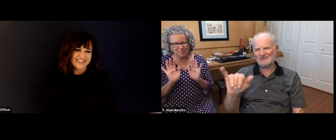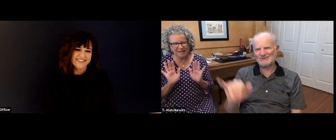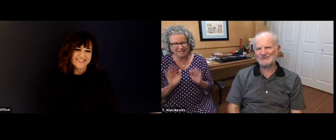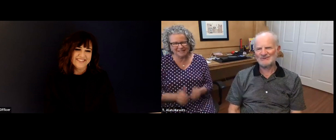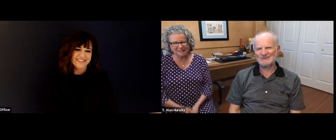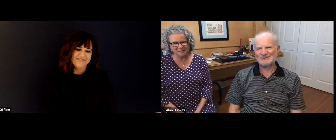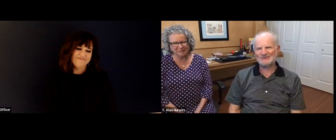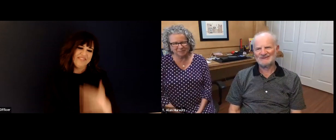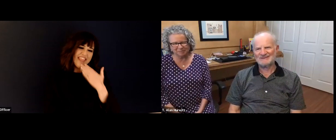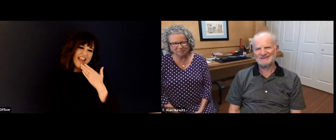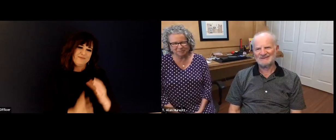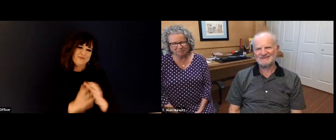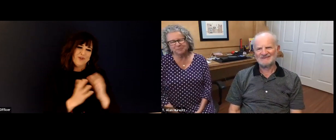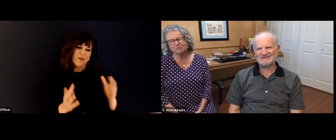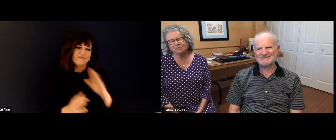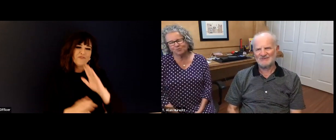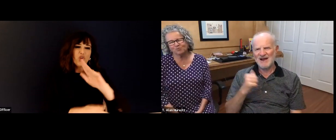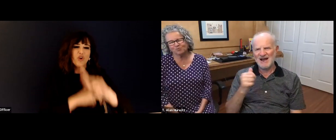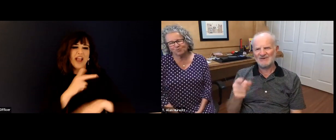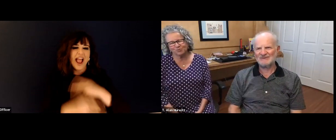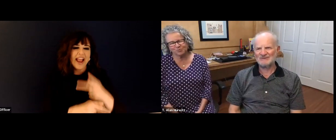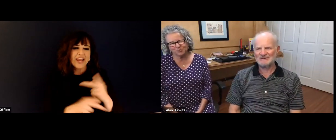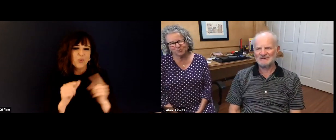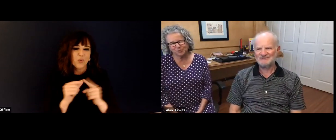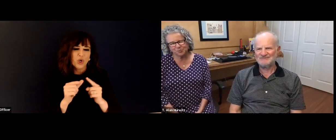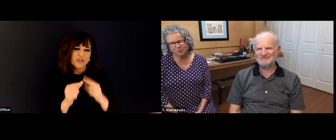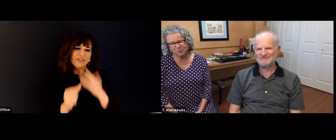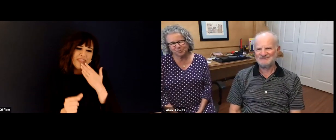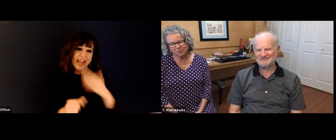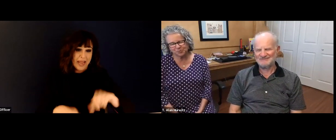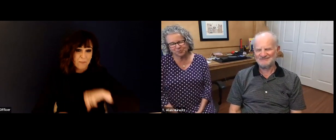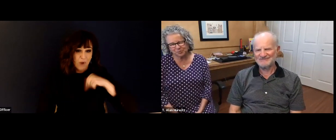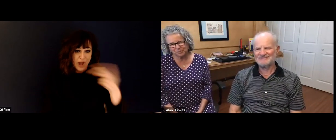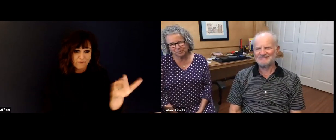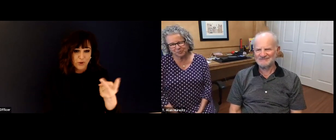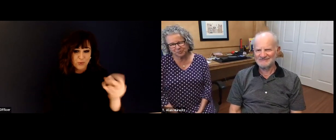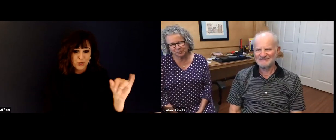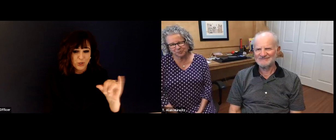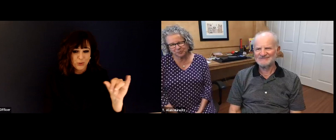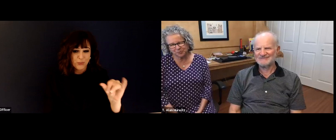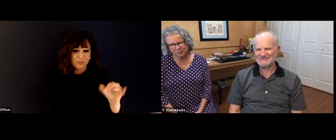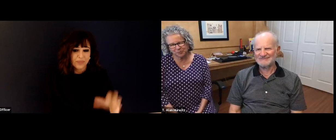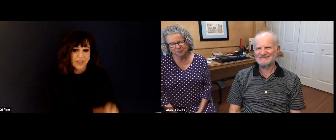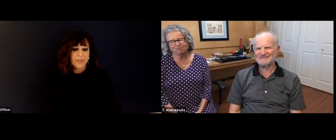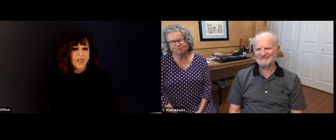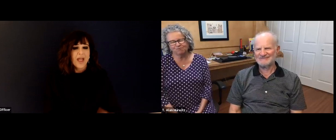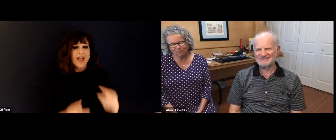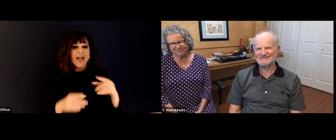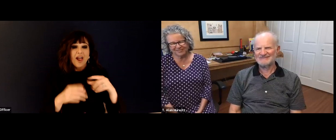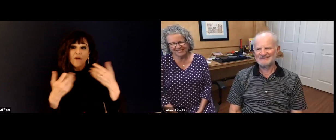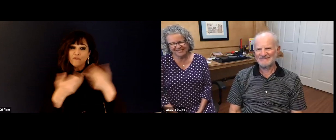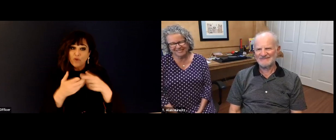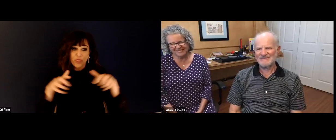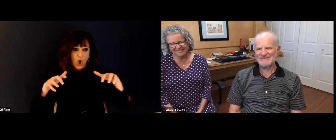I knew you were one to watch. And you have grown and progressed so well. It's just wonderful to see.